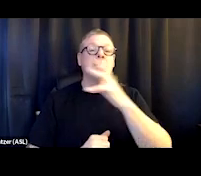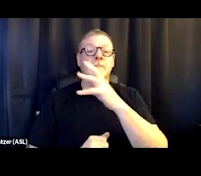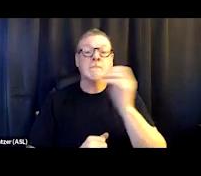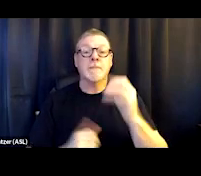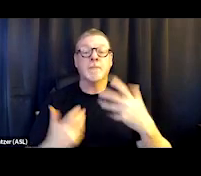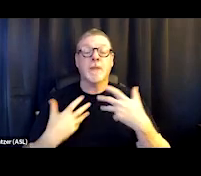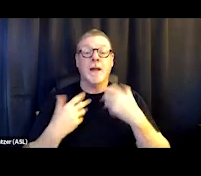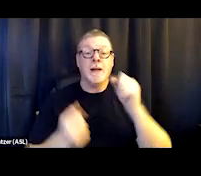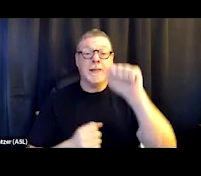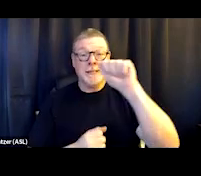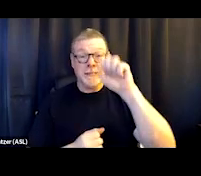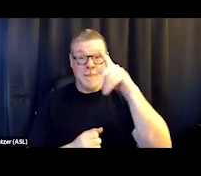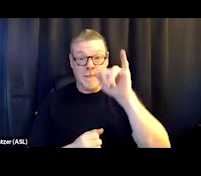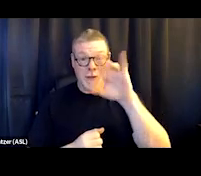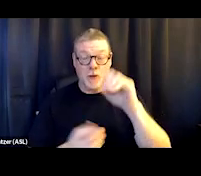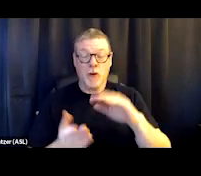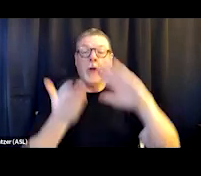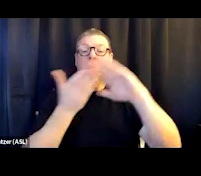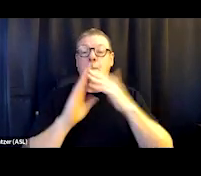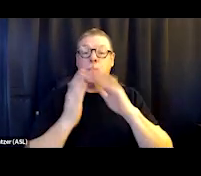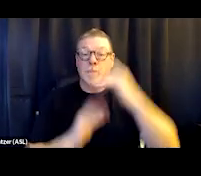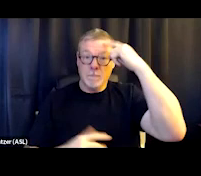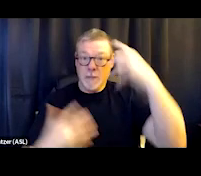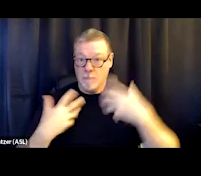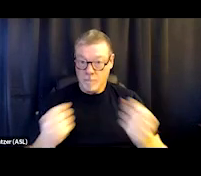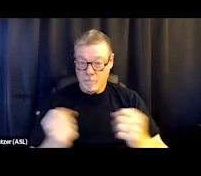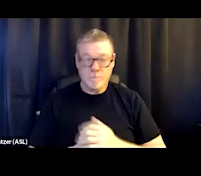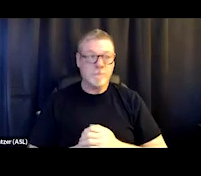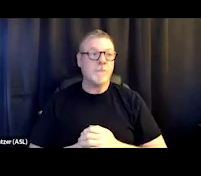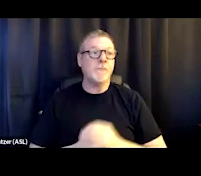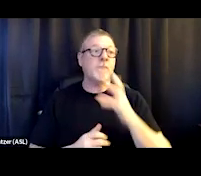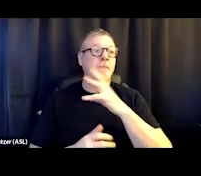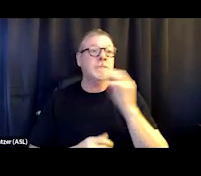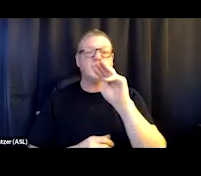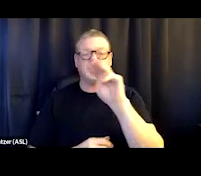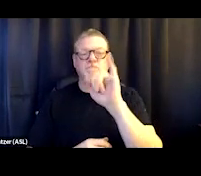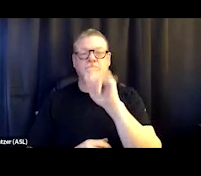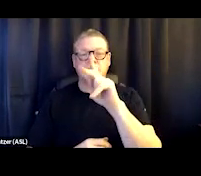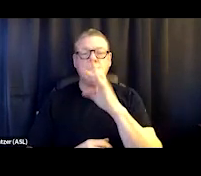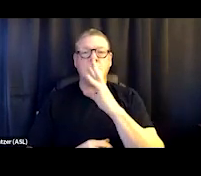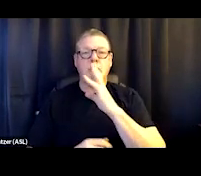which is the community mental health center. And then Mike's gonna talk to you about some of our housing corporation